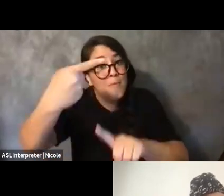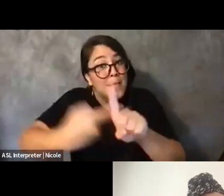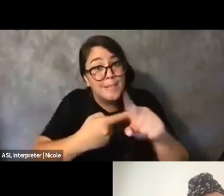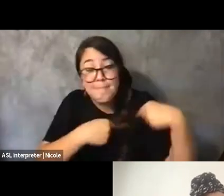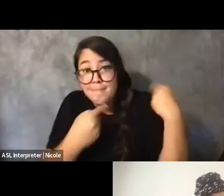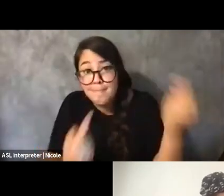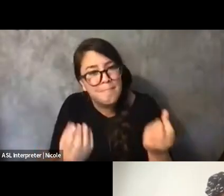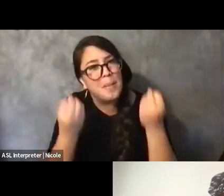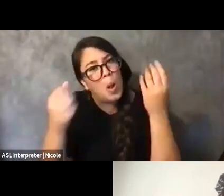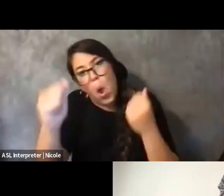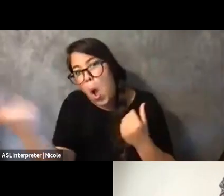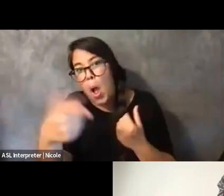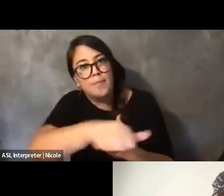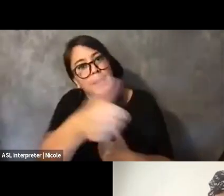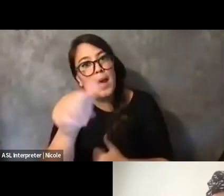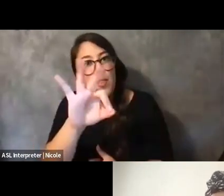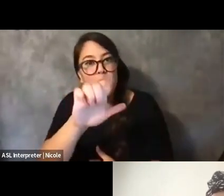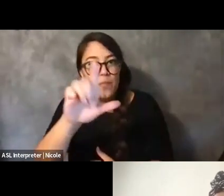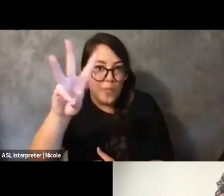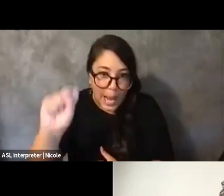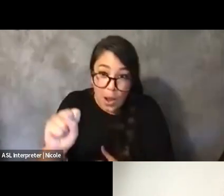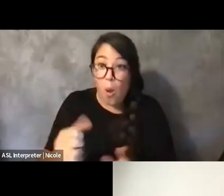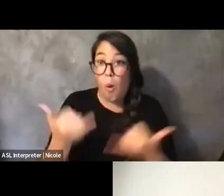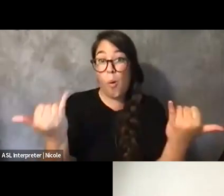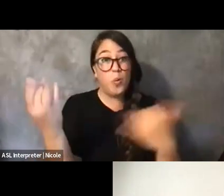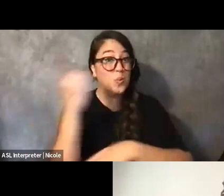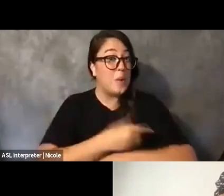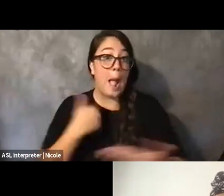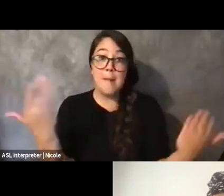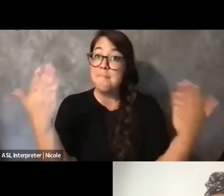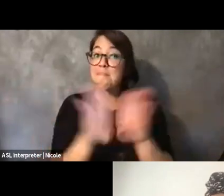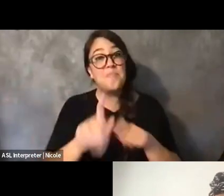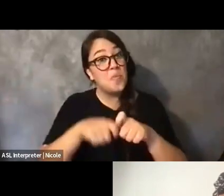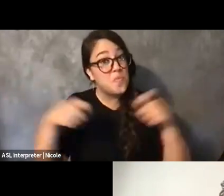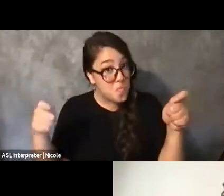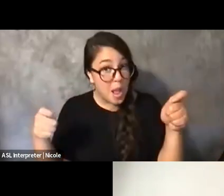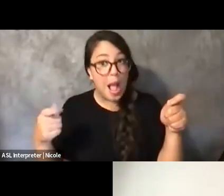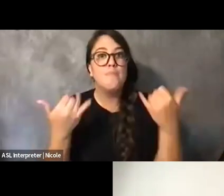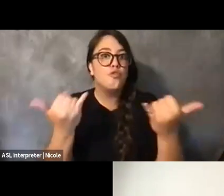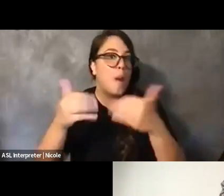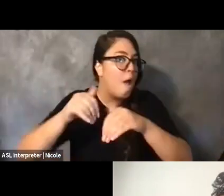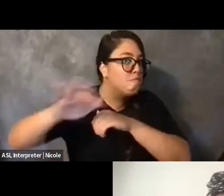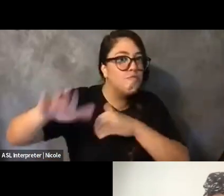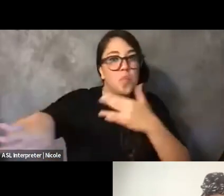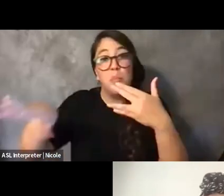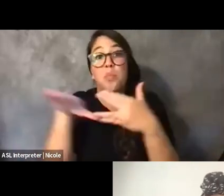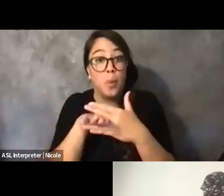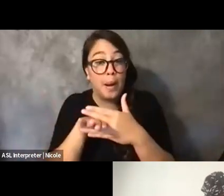I'm going to send us into break and then back at 5:00. Shayna will be moderating our final panel